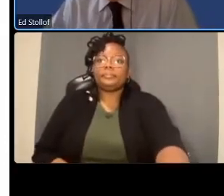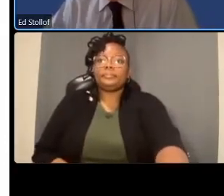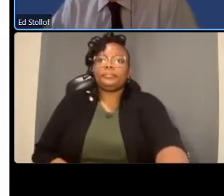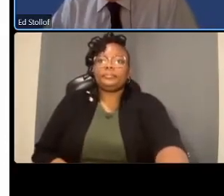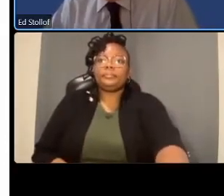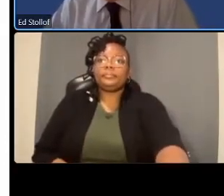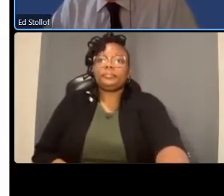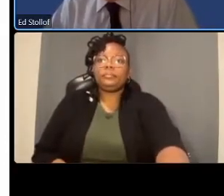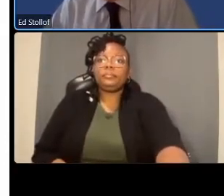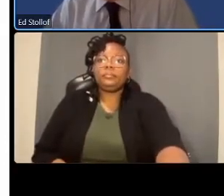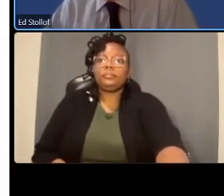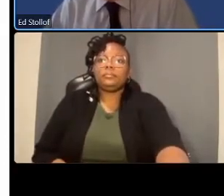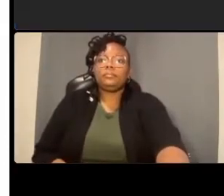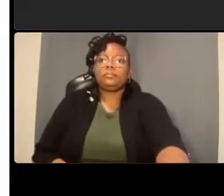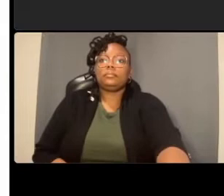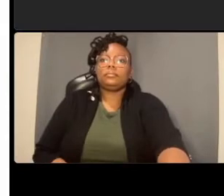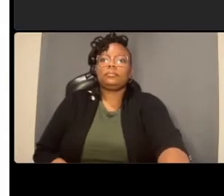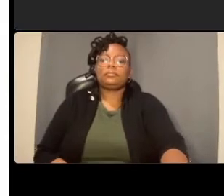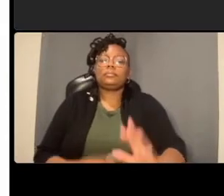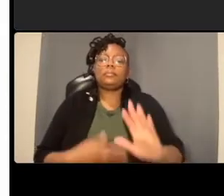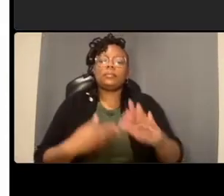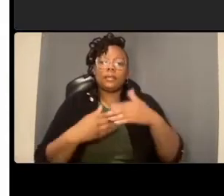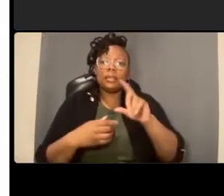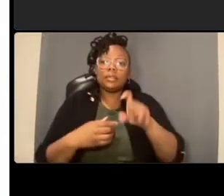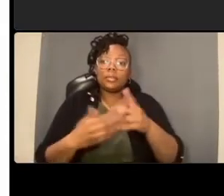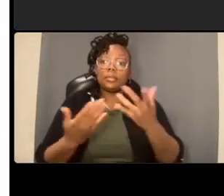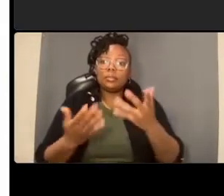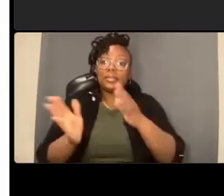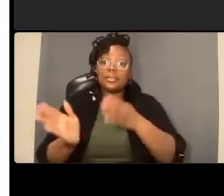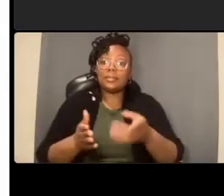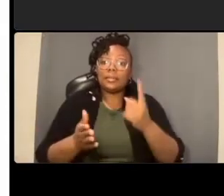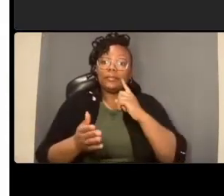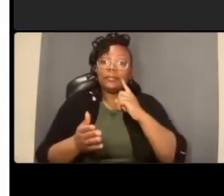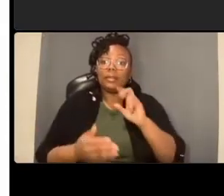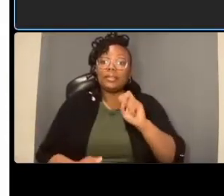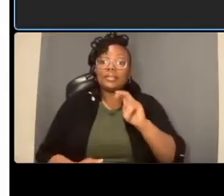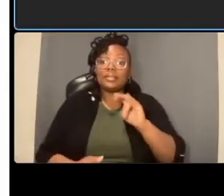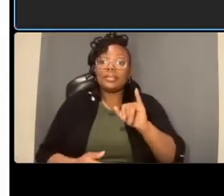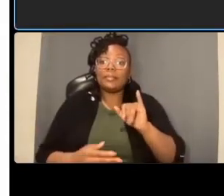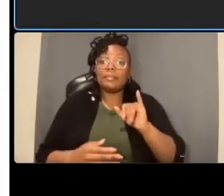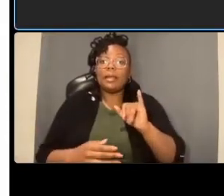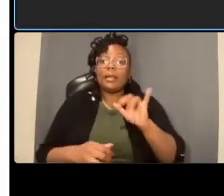restaurant seating in the small commercial strip across from politics and pros near fascinating